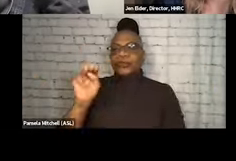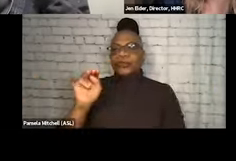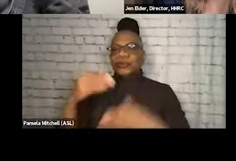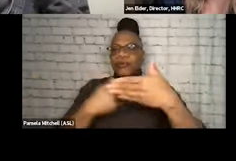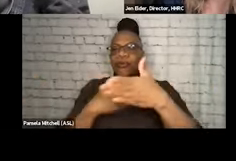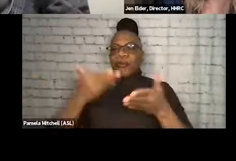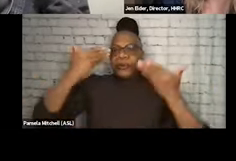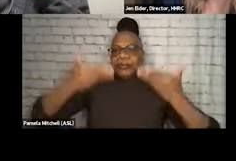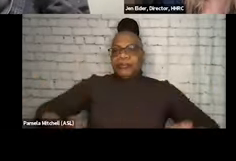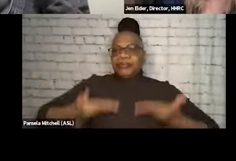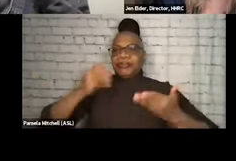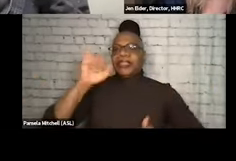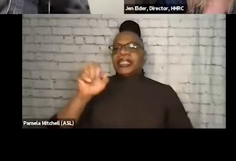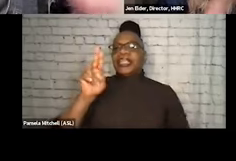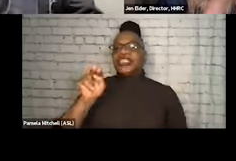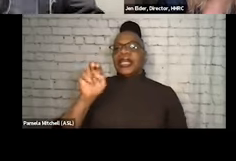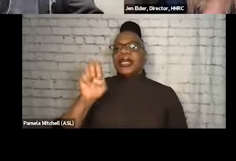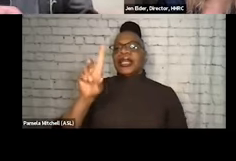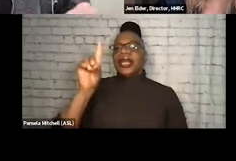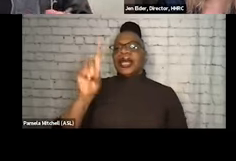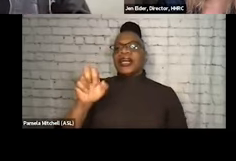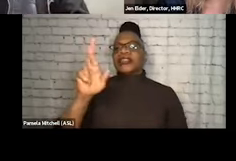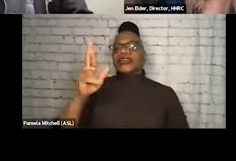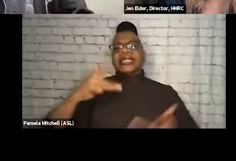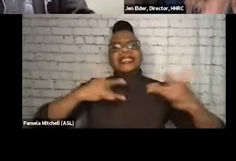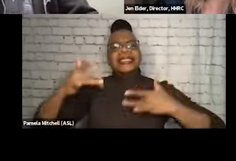We've been so excited to be presenting this four-session series